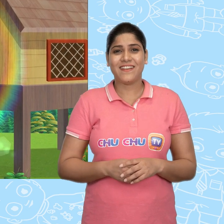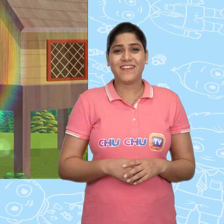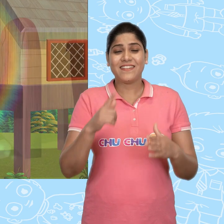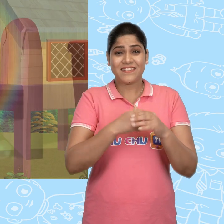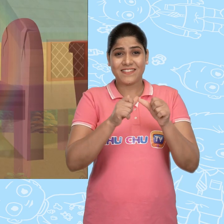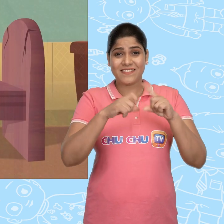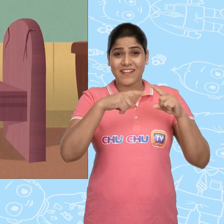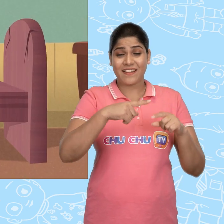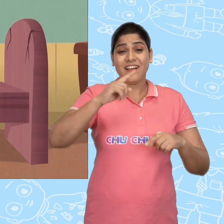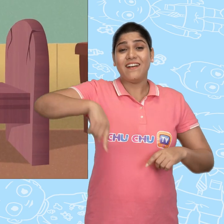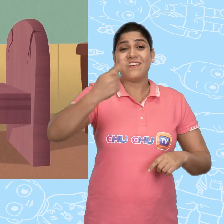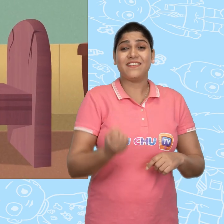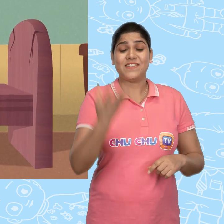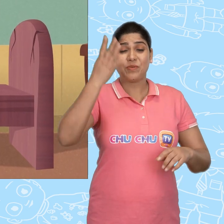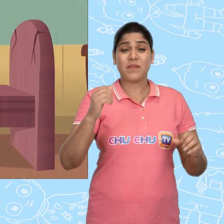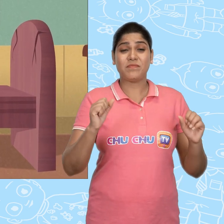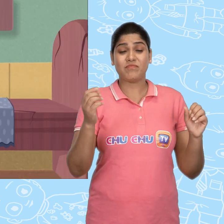Jack woke up early the next morning.